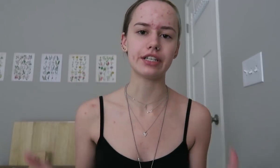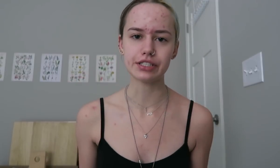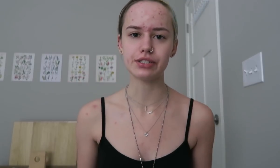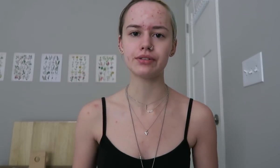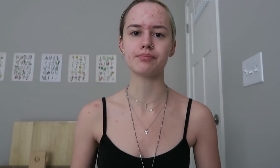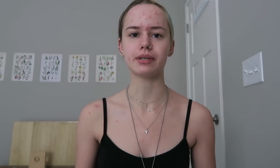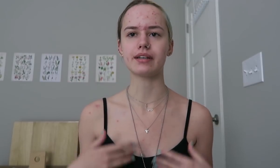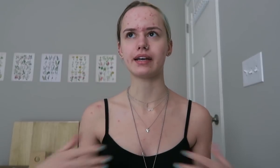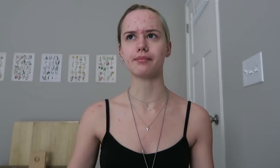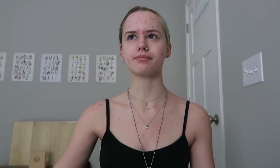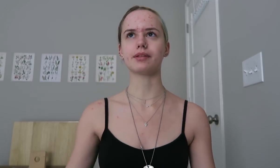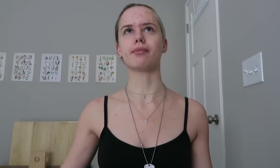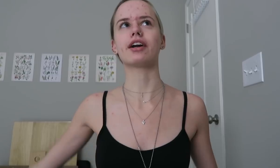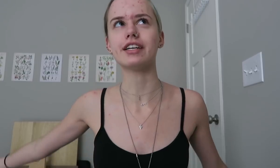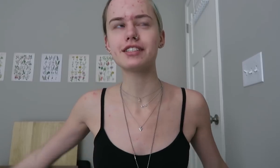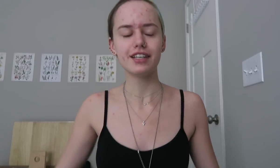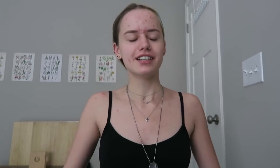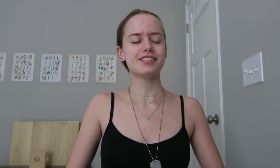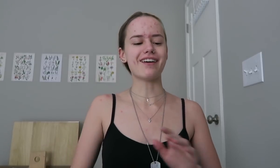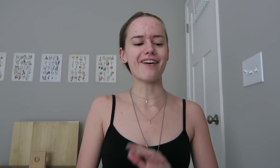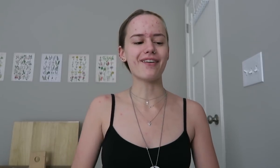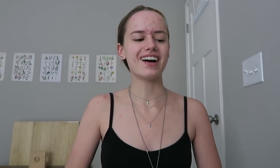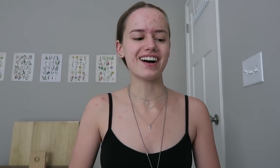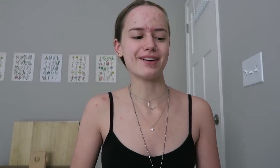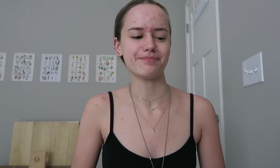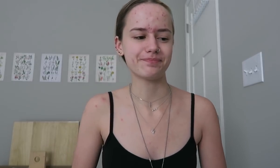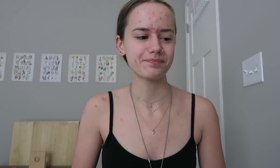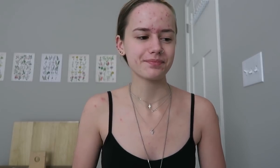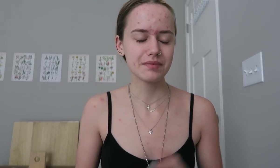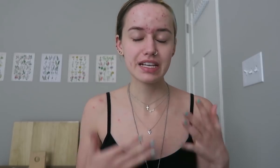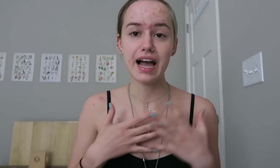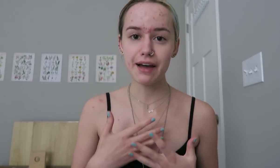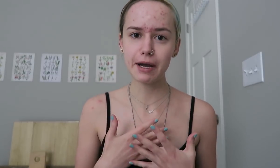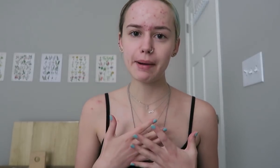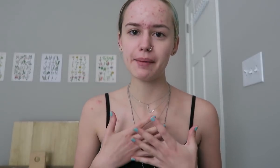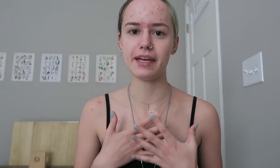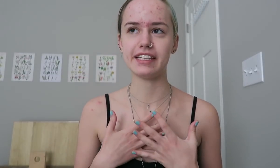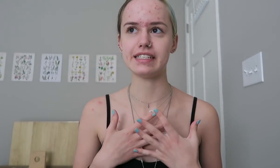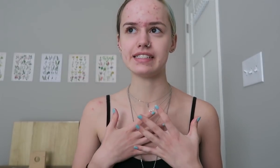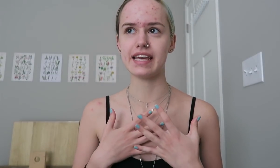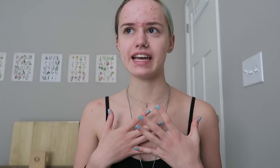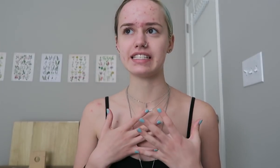A hearing student but I am the market, so um. I have my opinions.